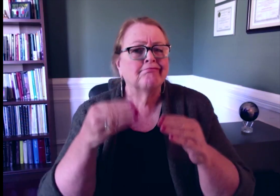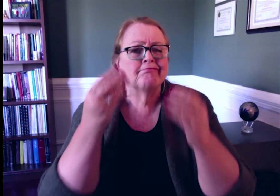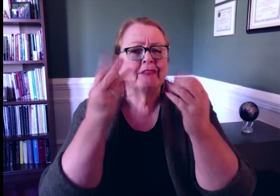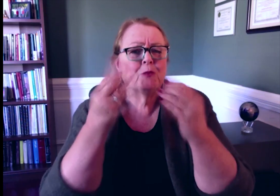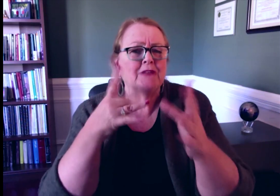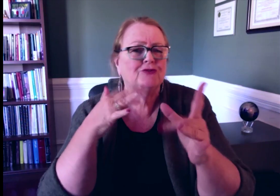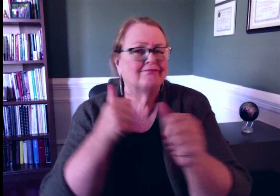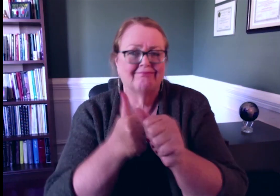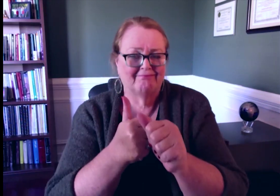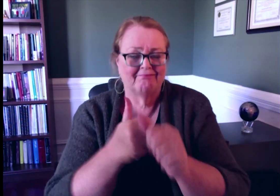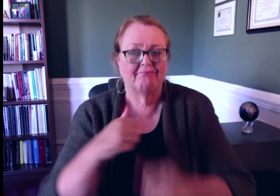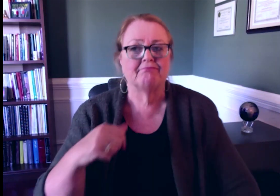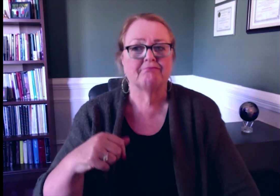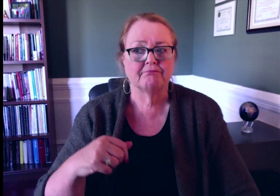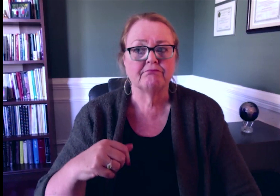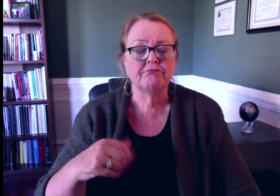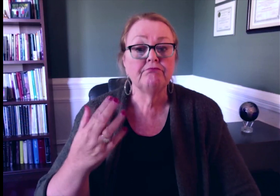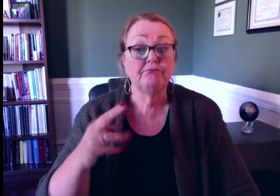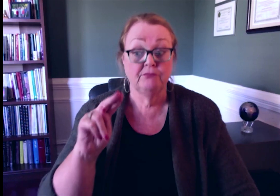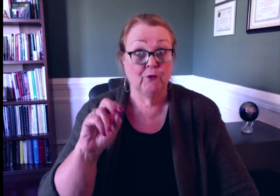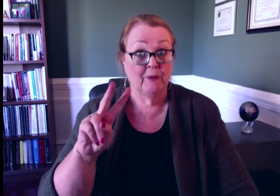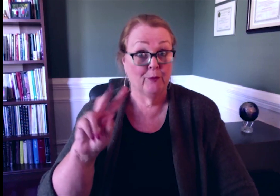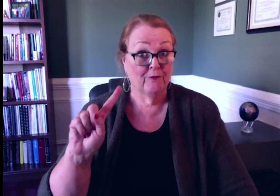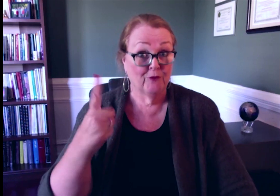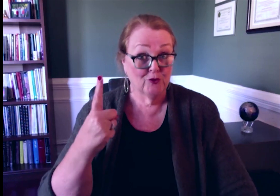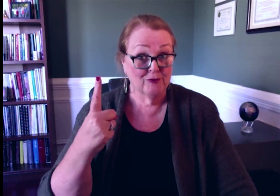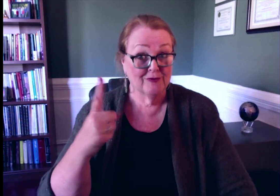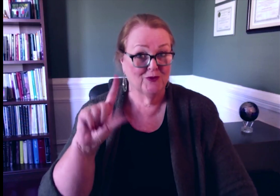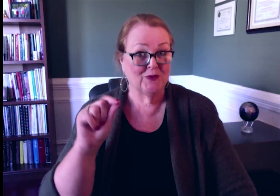that the headquarters staff has been working on and to provide an update.